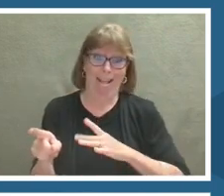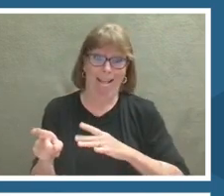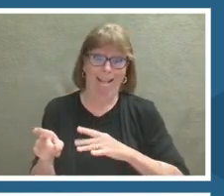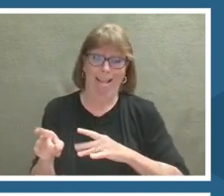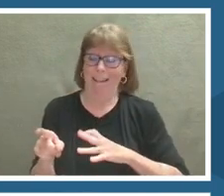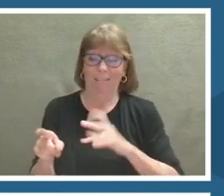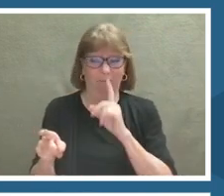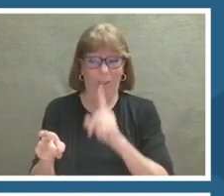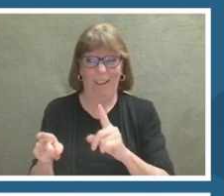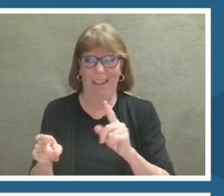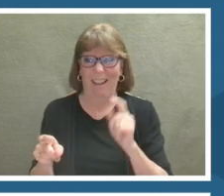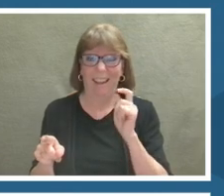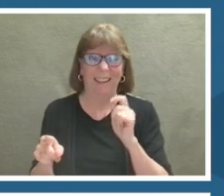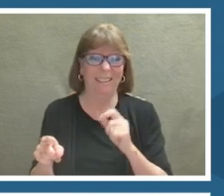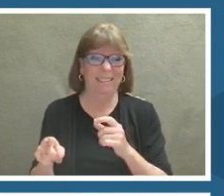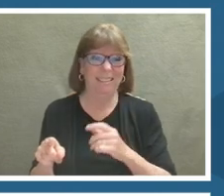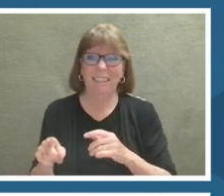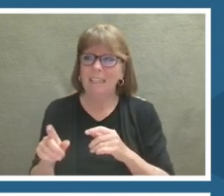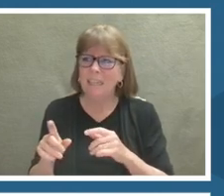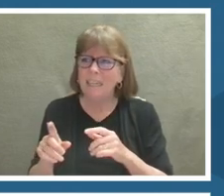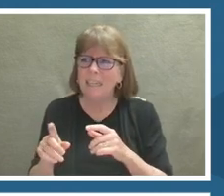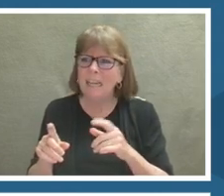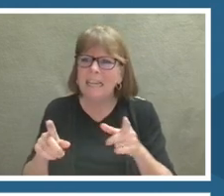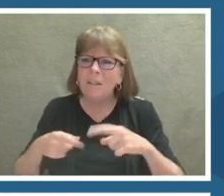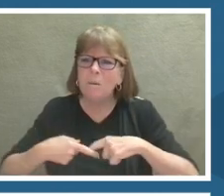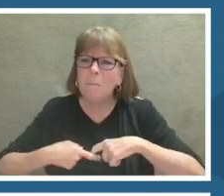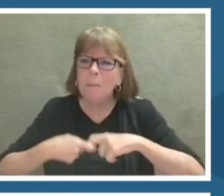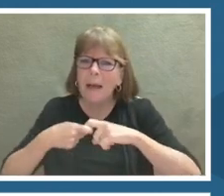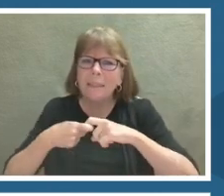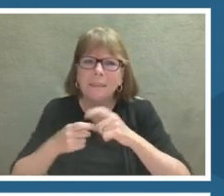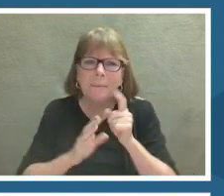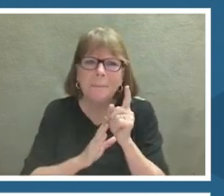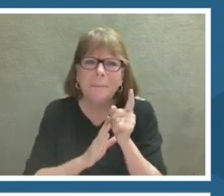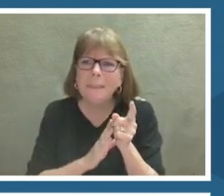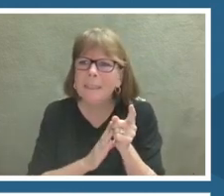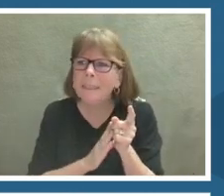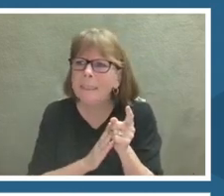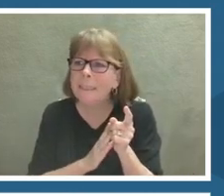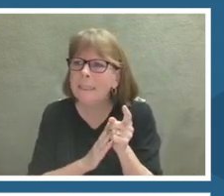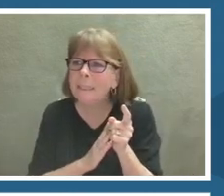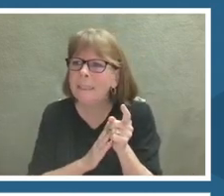Can we pause that video really quick?